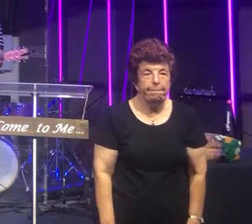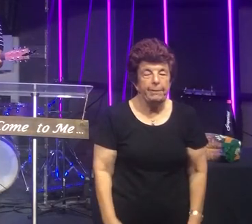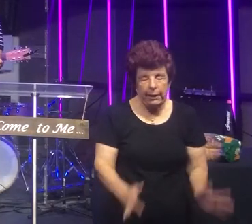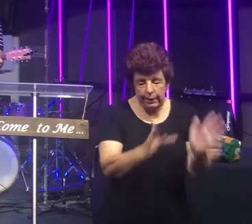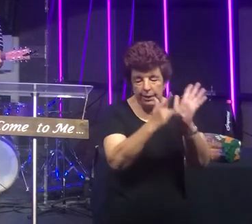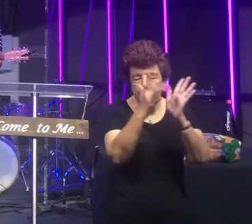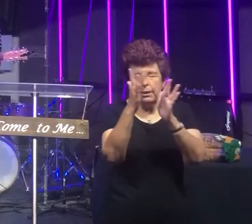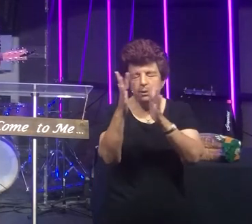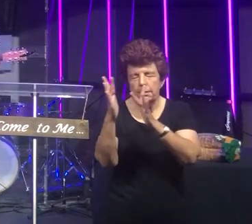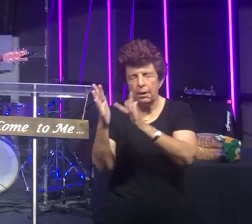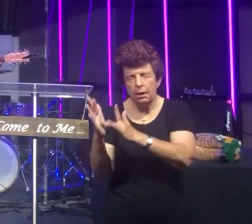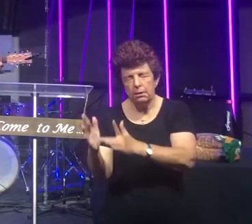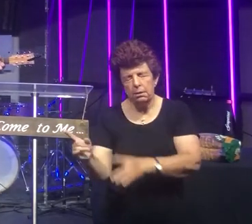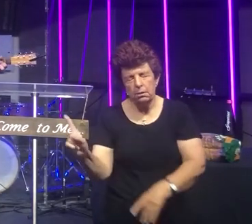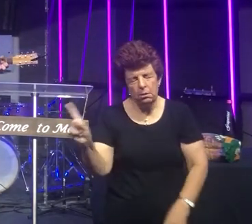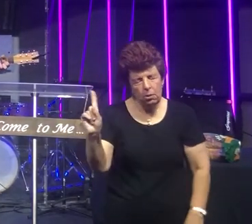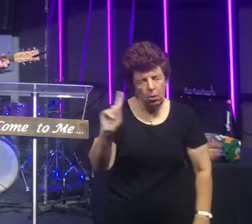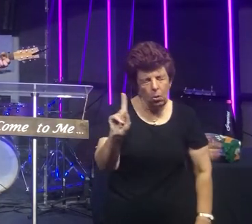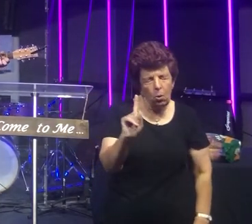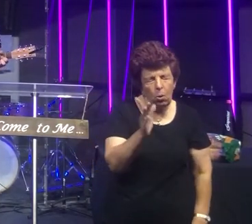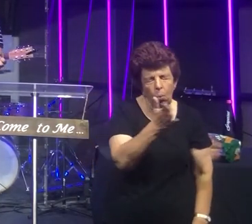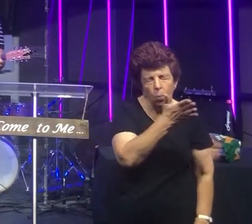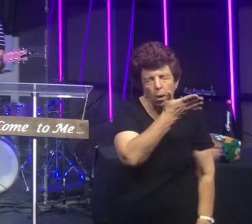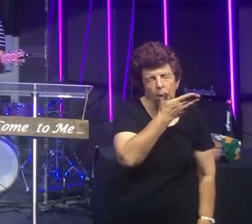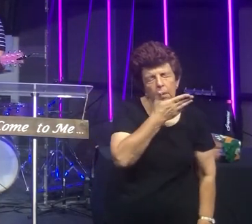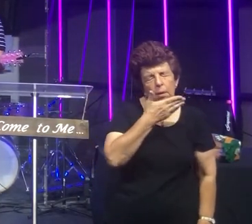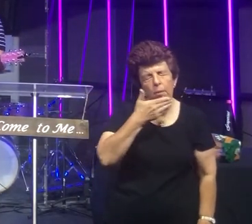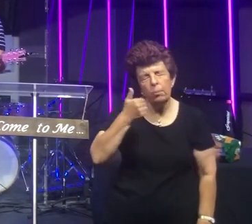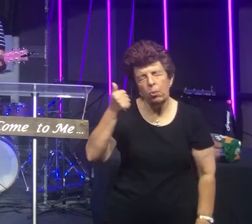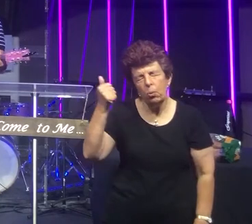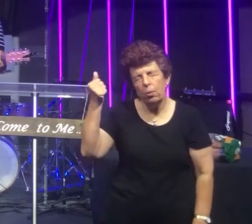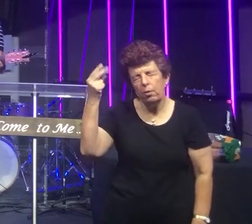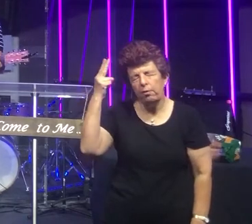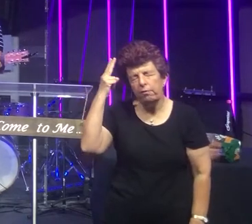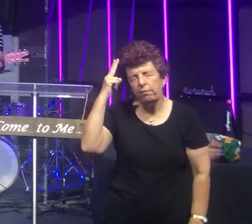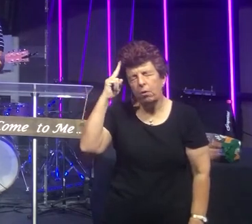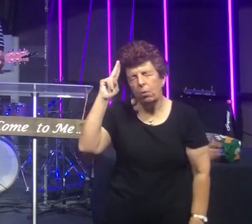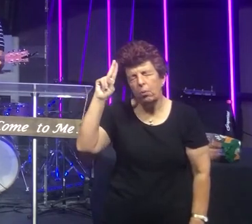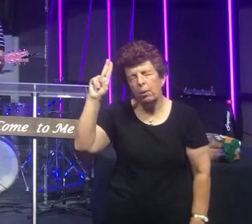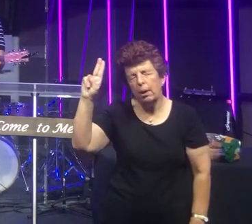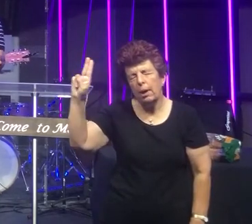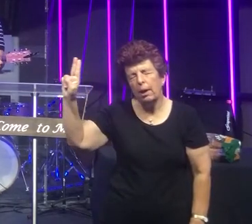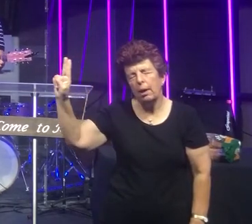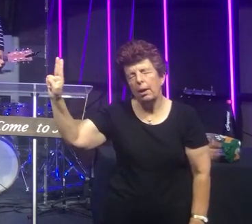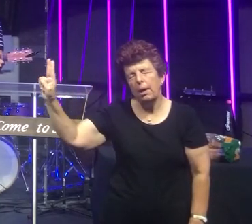Jesus what a beautiful name.